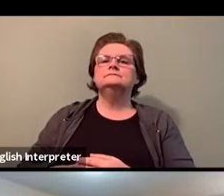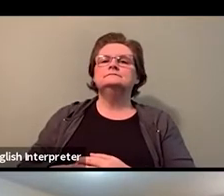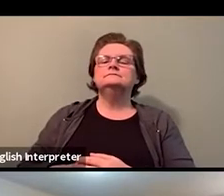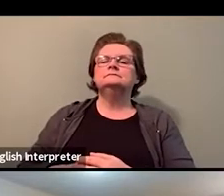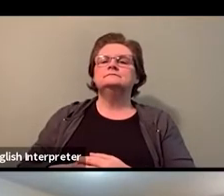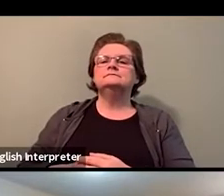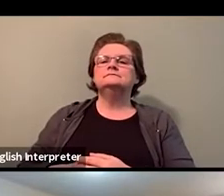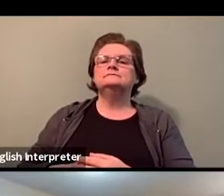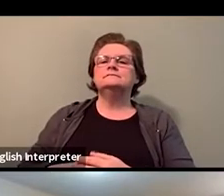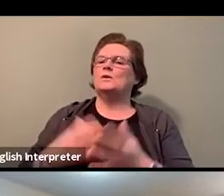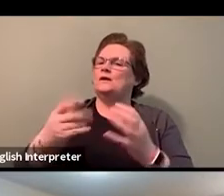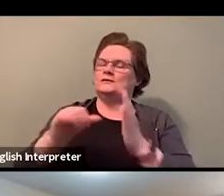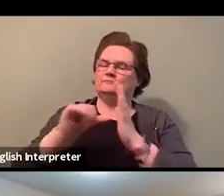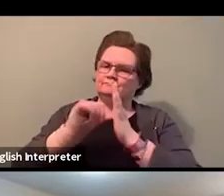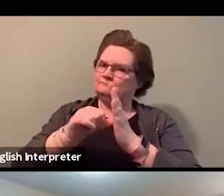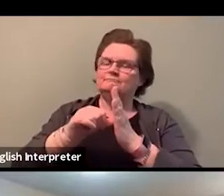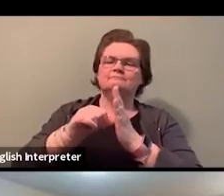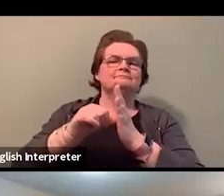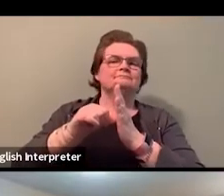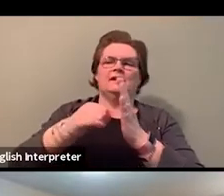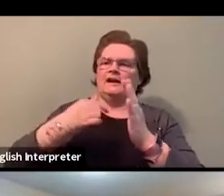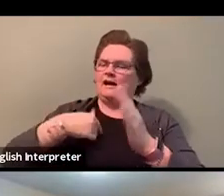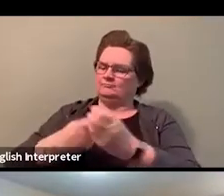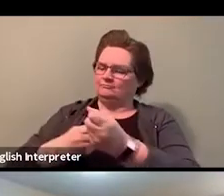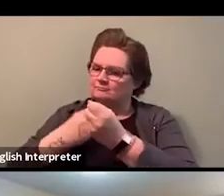by your side, behind you, next to you,